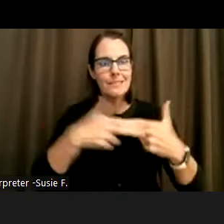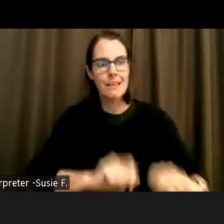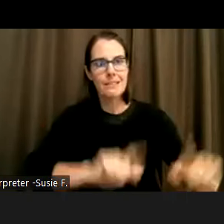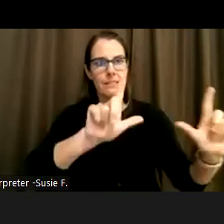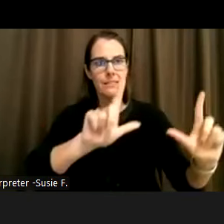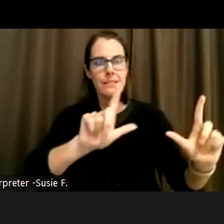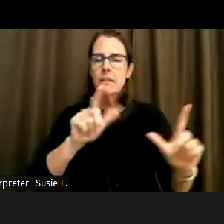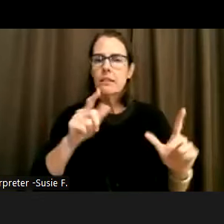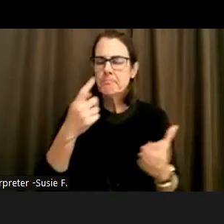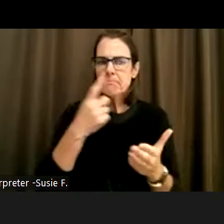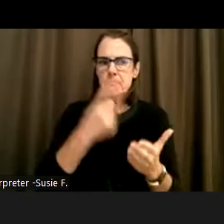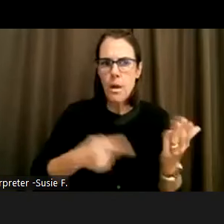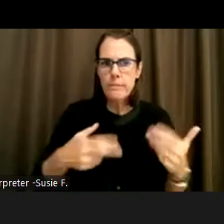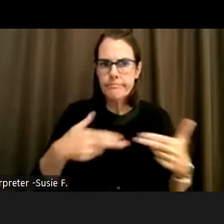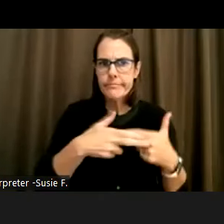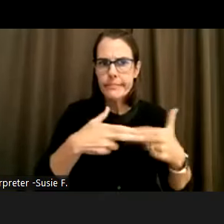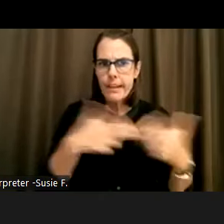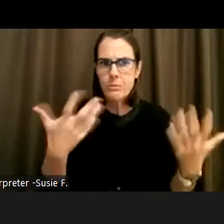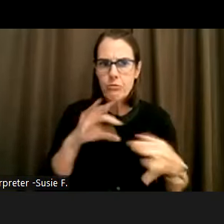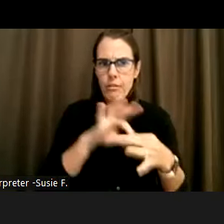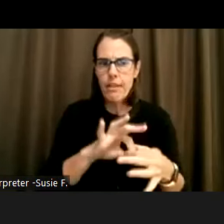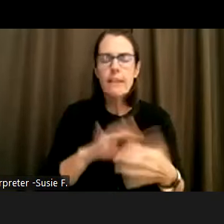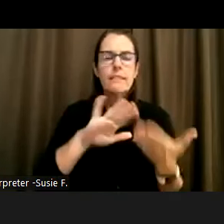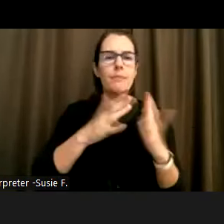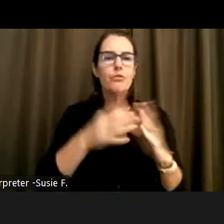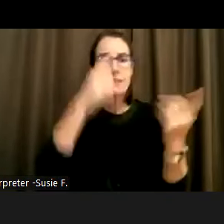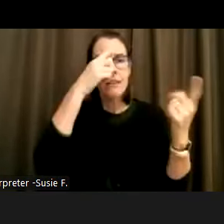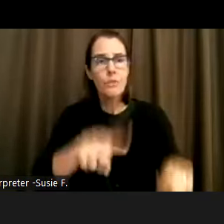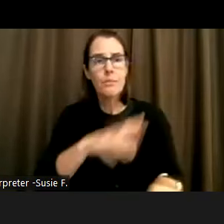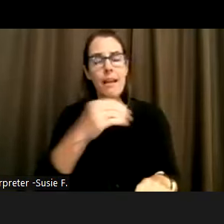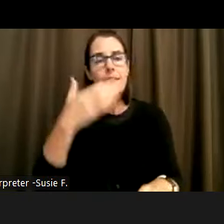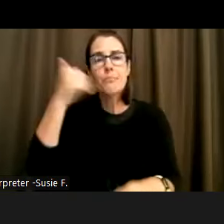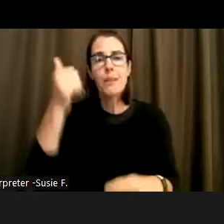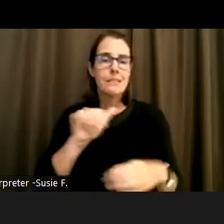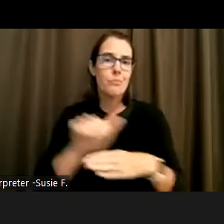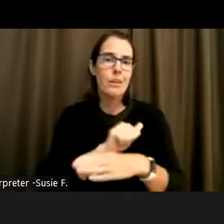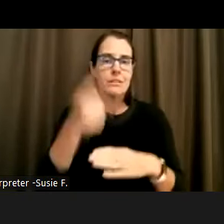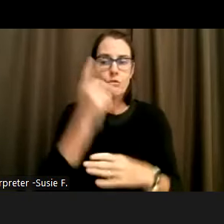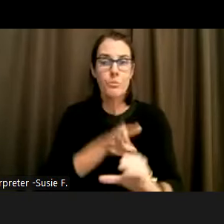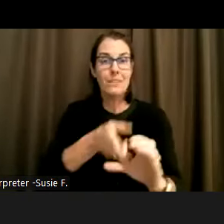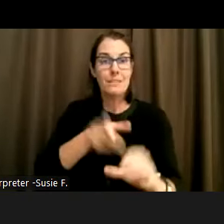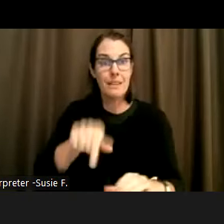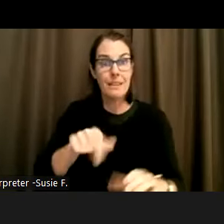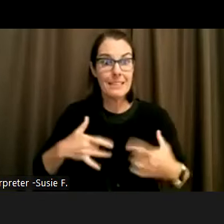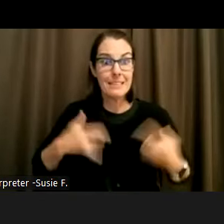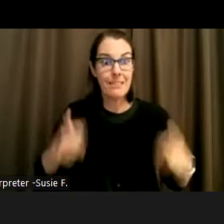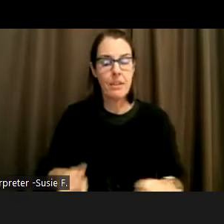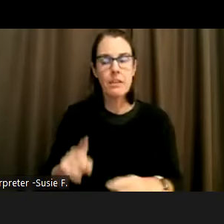and zoom etiquette best practices for participating in this event. So give me just one moment